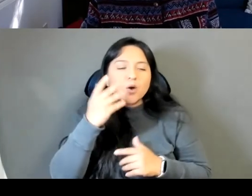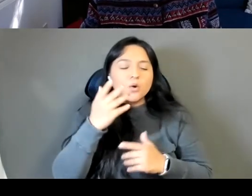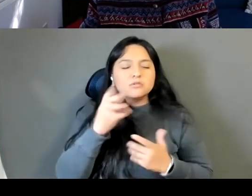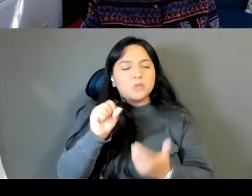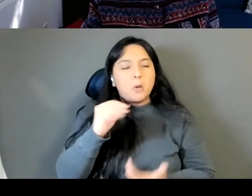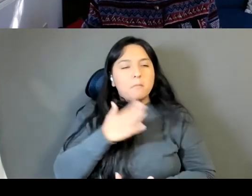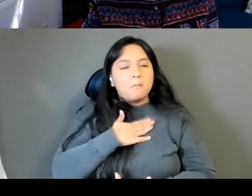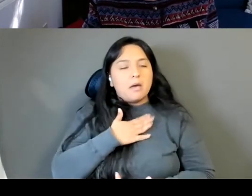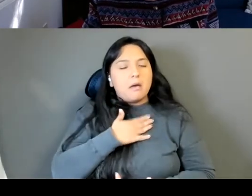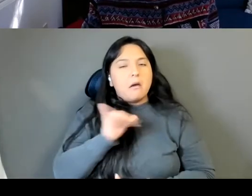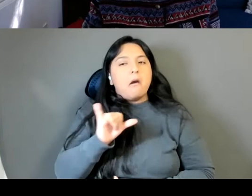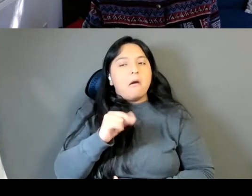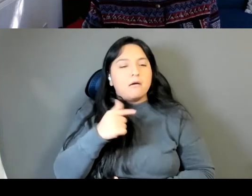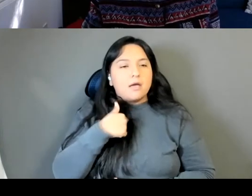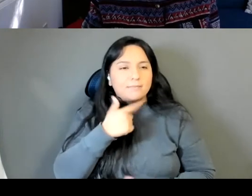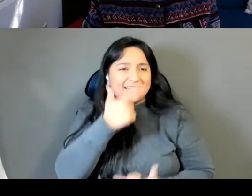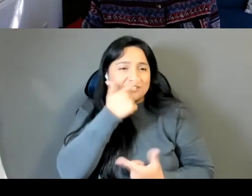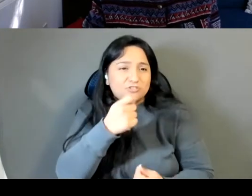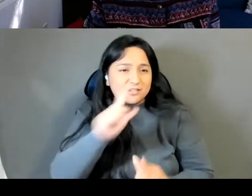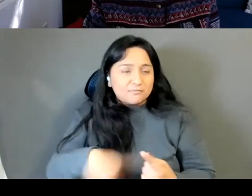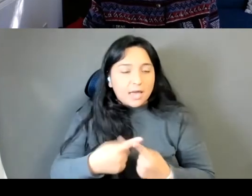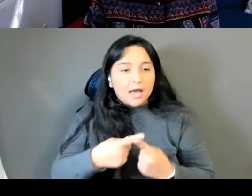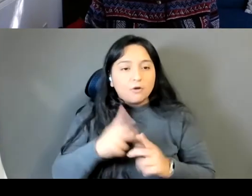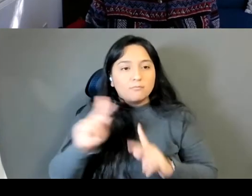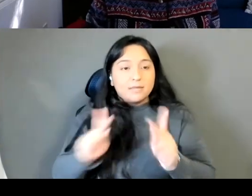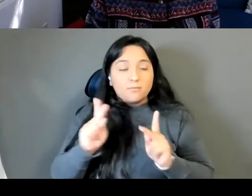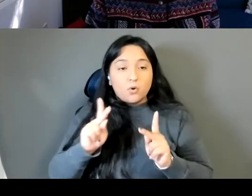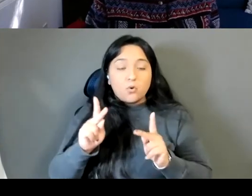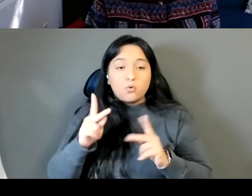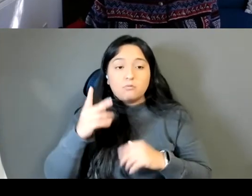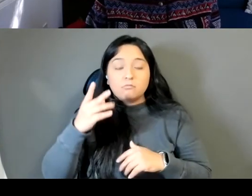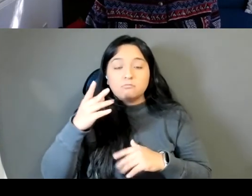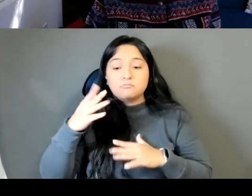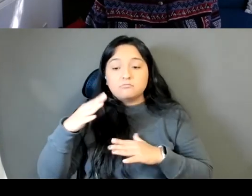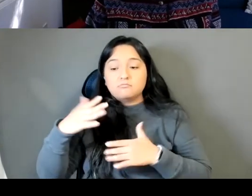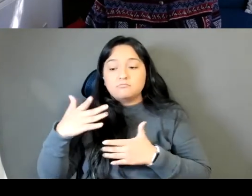idea of people bringing their gods with them when they emigrate to another place and or